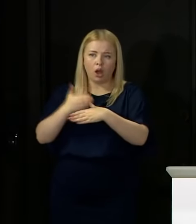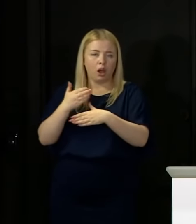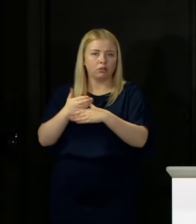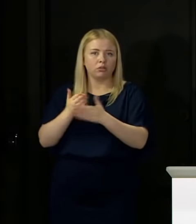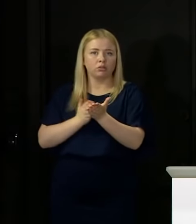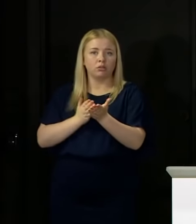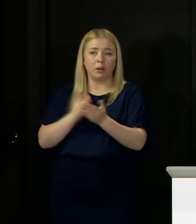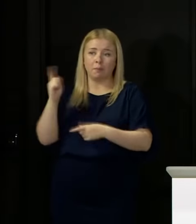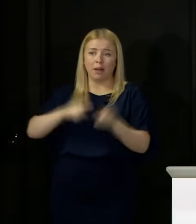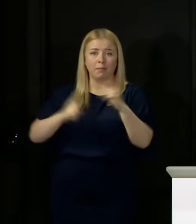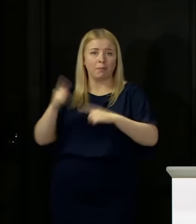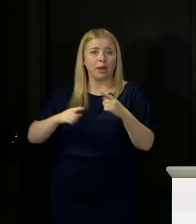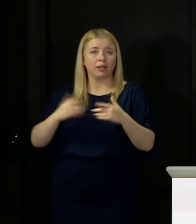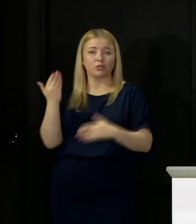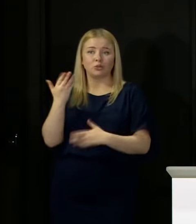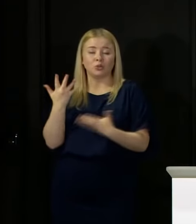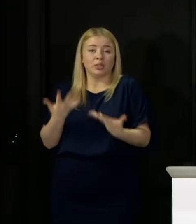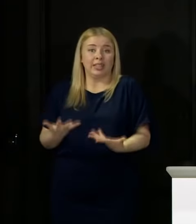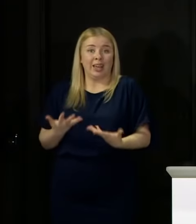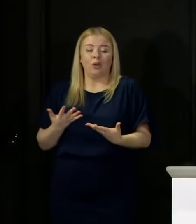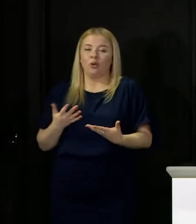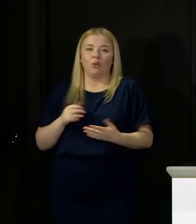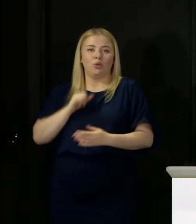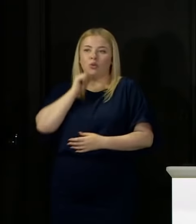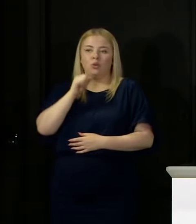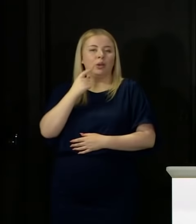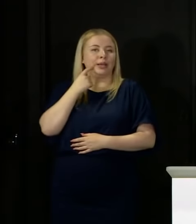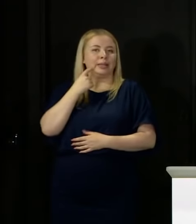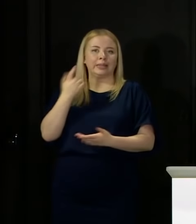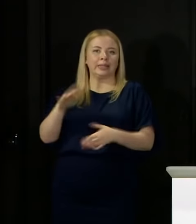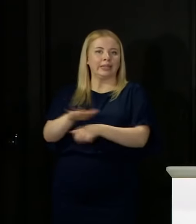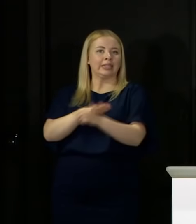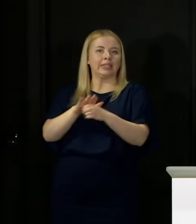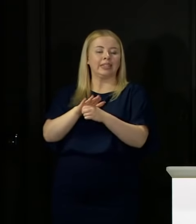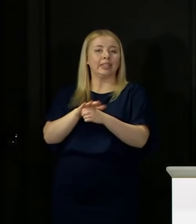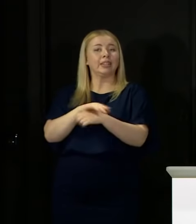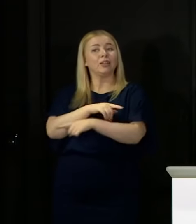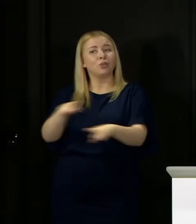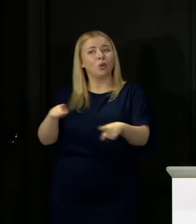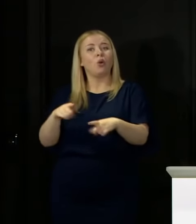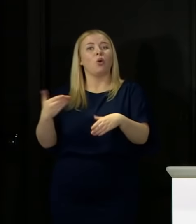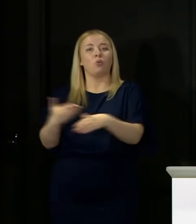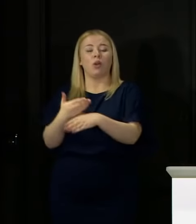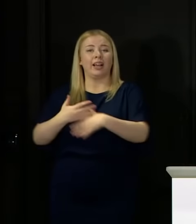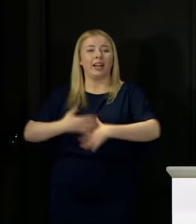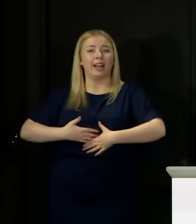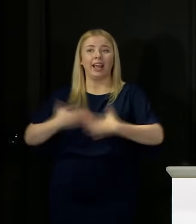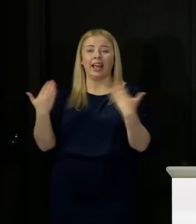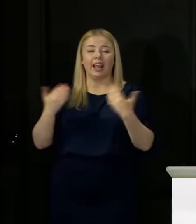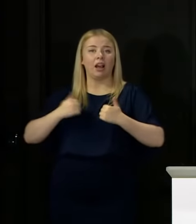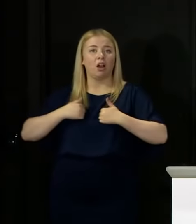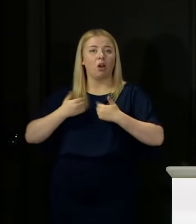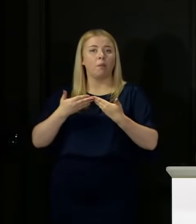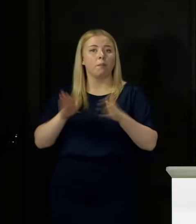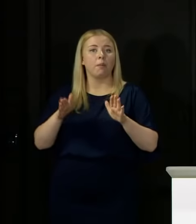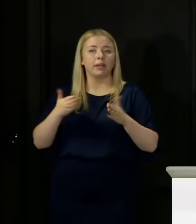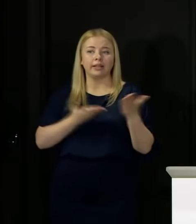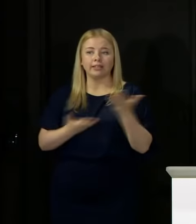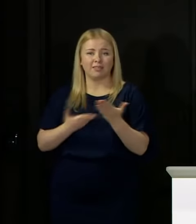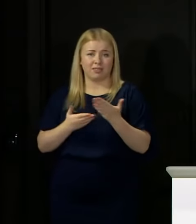This is not an easy situation for anybody, particularly those working on the frontline of any of our public services right now.